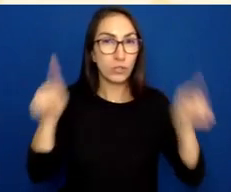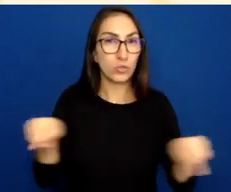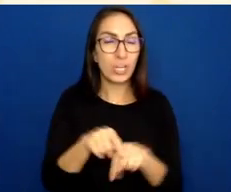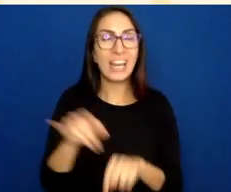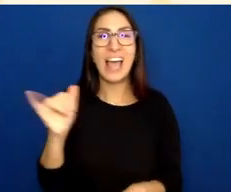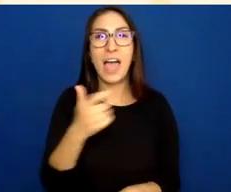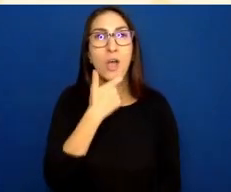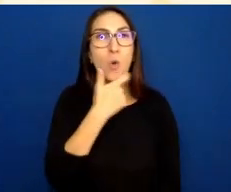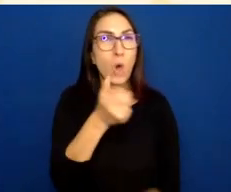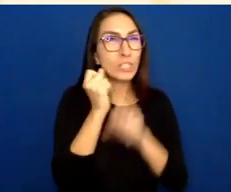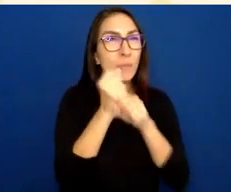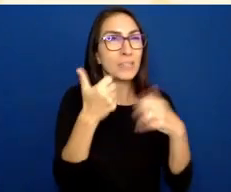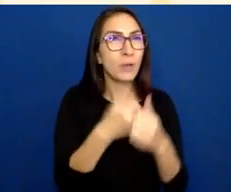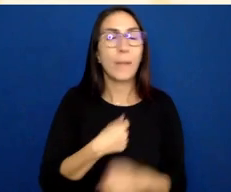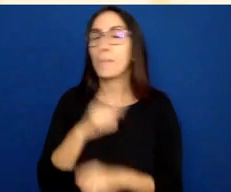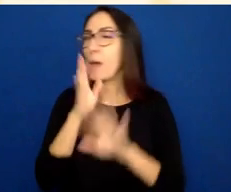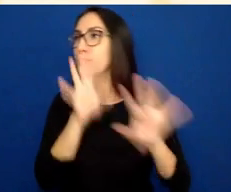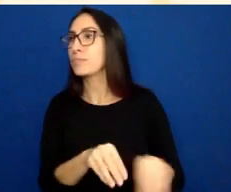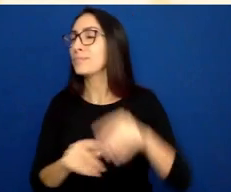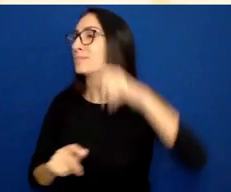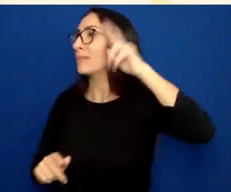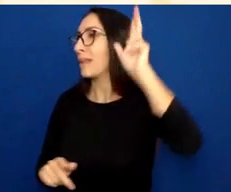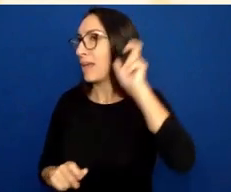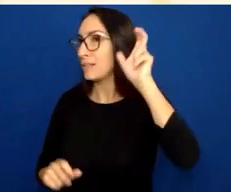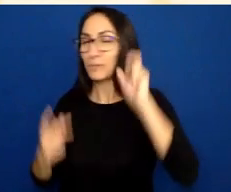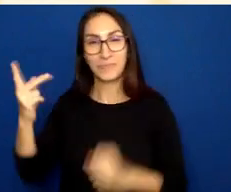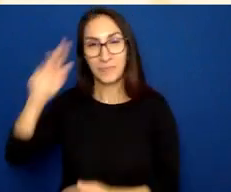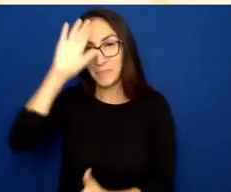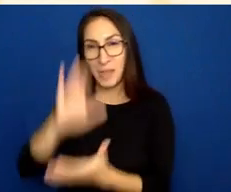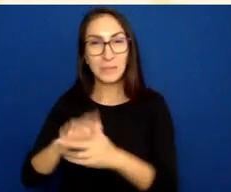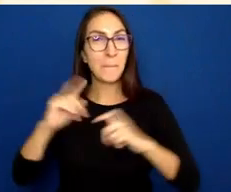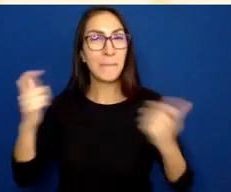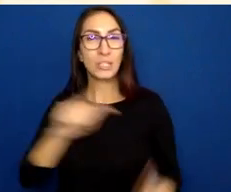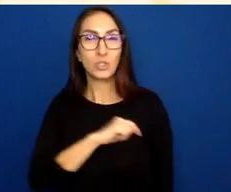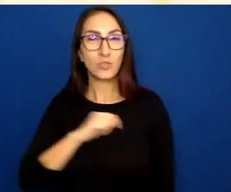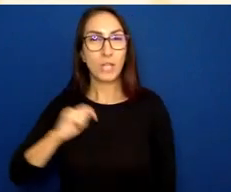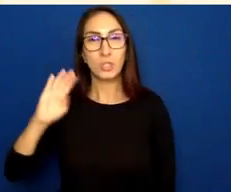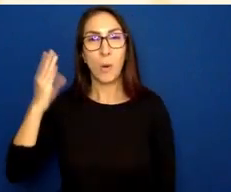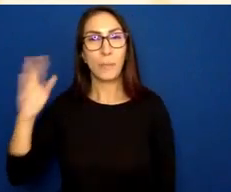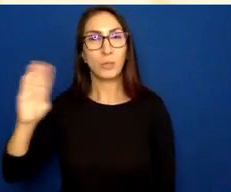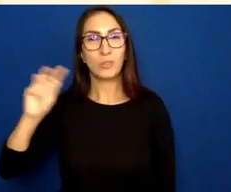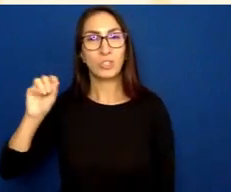My husband and I are big Toronto Blue Jays fans. We listen quite often on the radio, and radio announcers